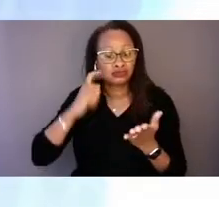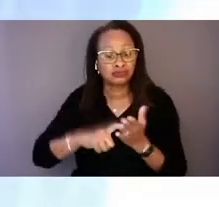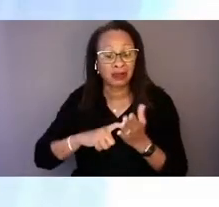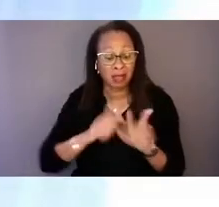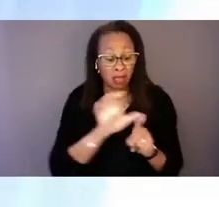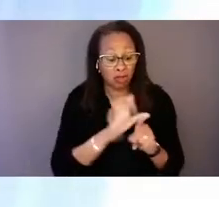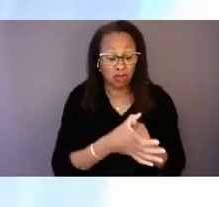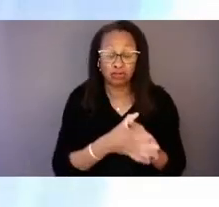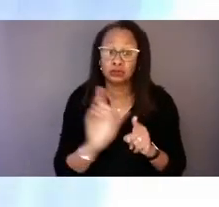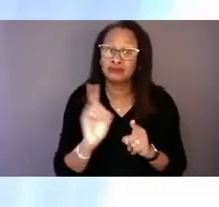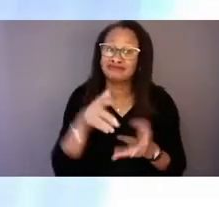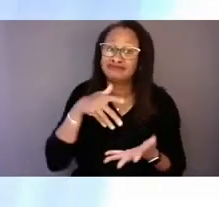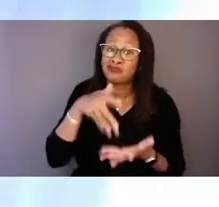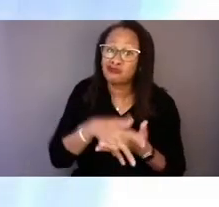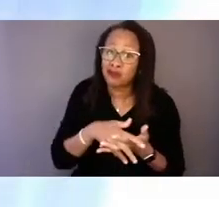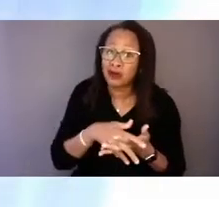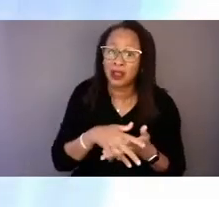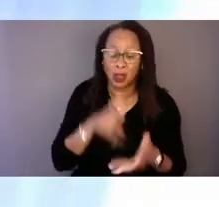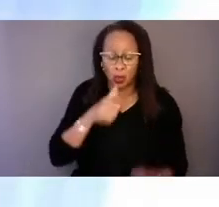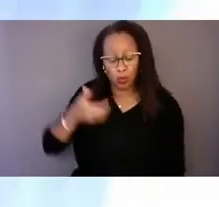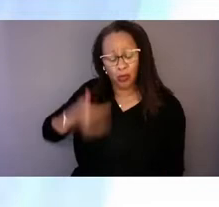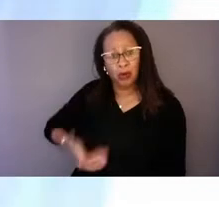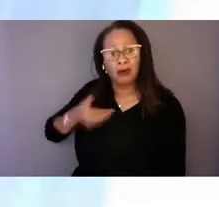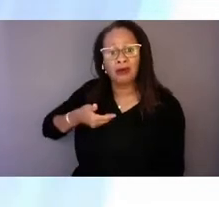into who we are as a nation